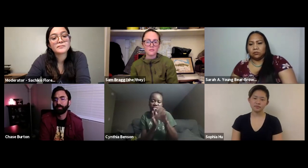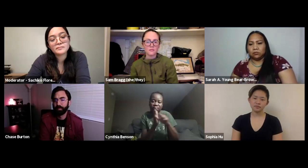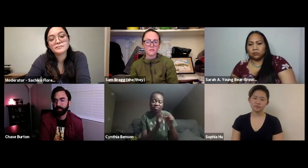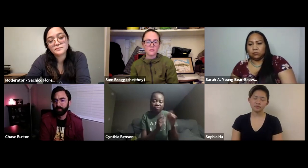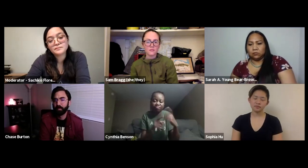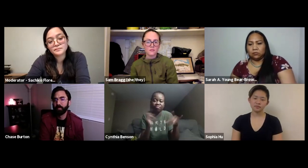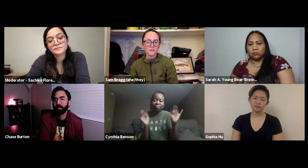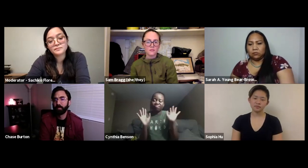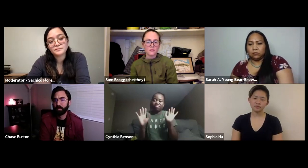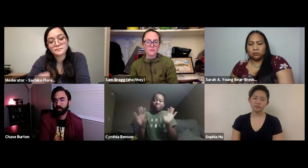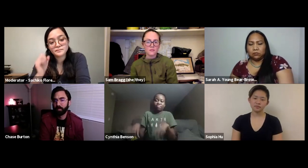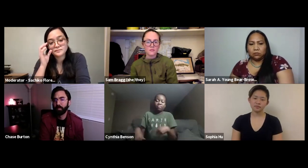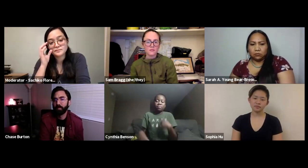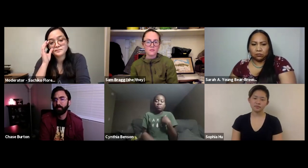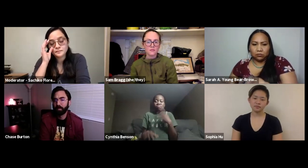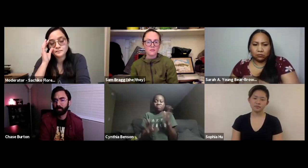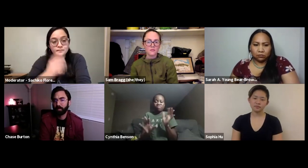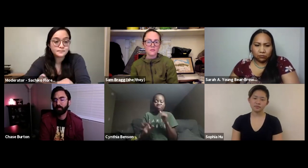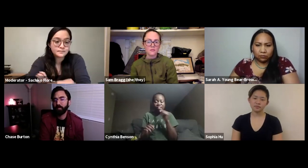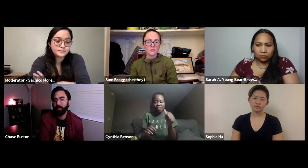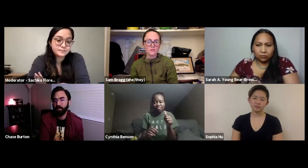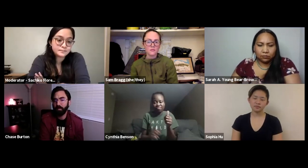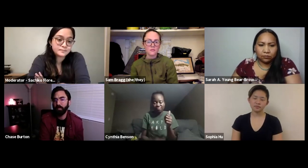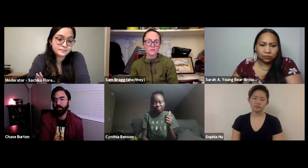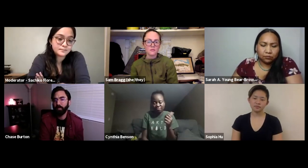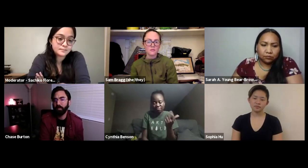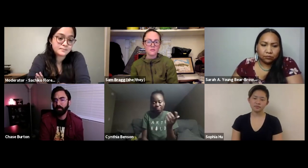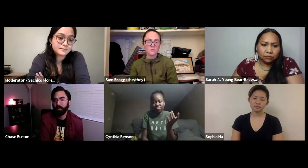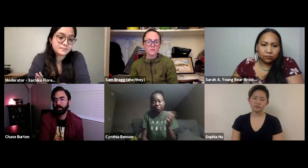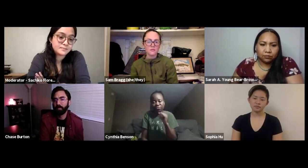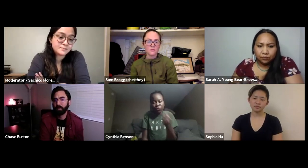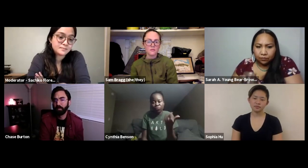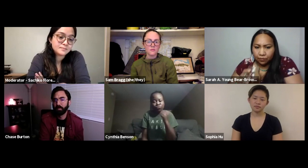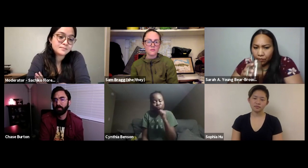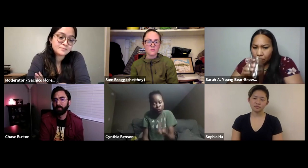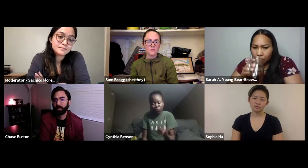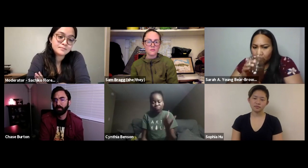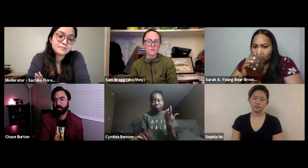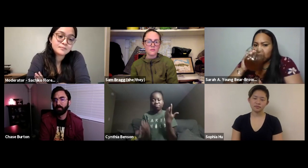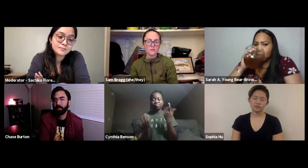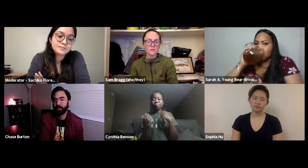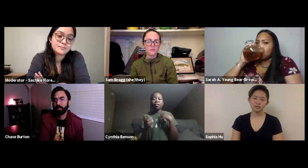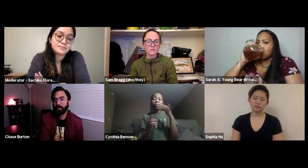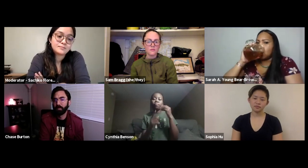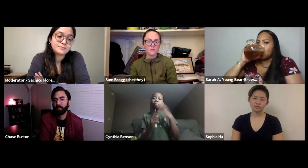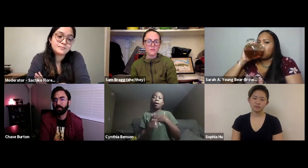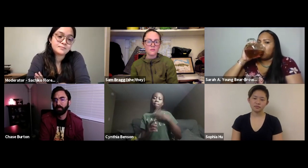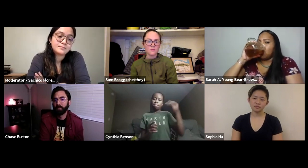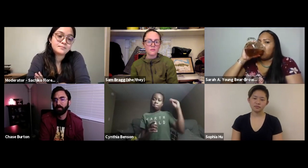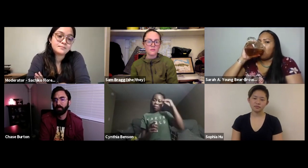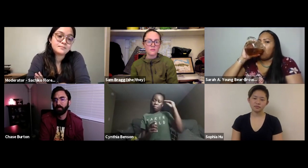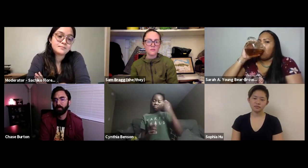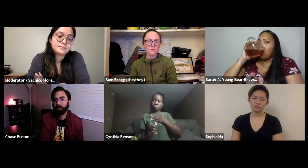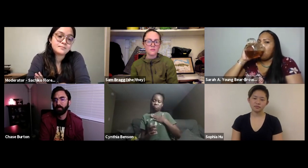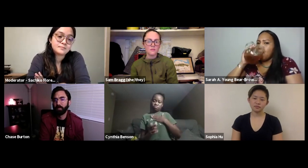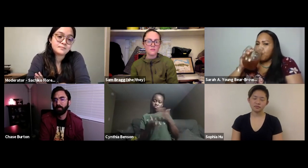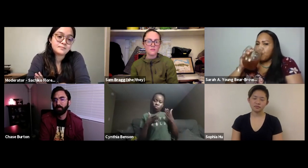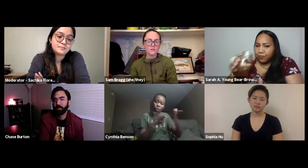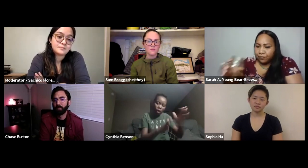and some things that can cause cancer and so those things I have learned not to expose